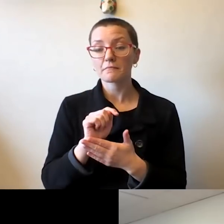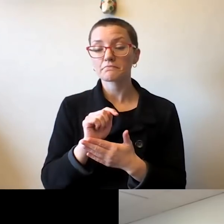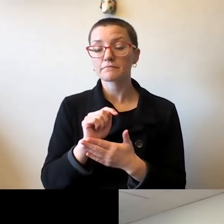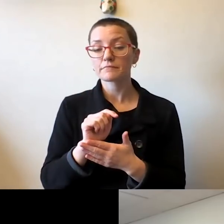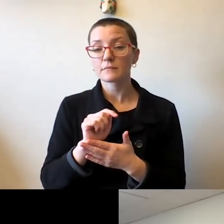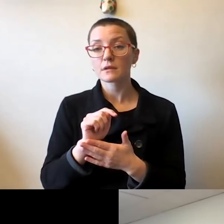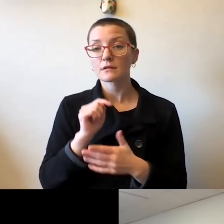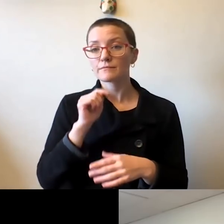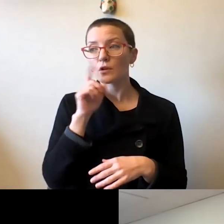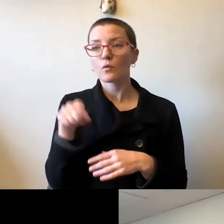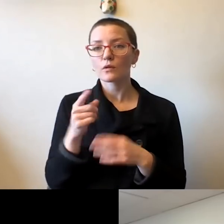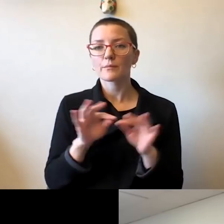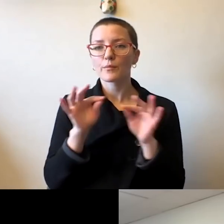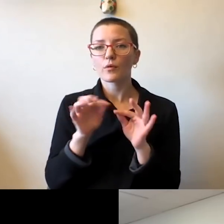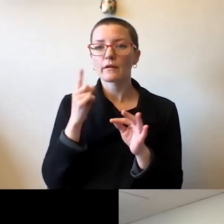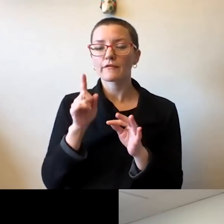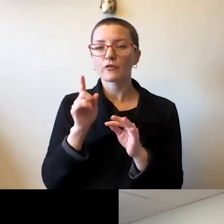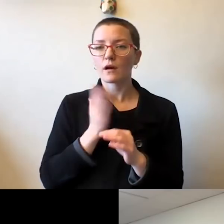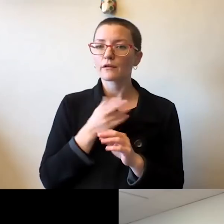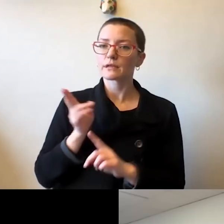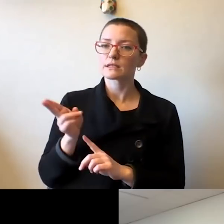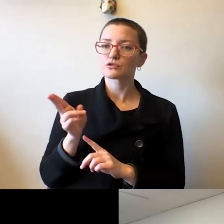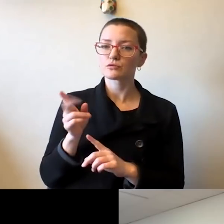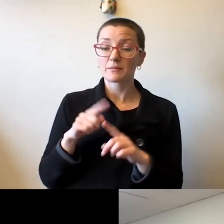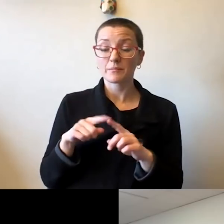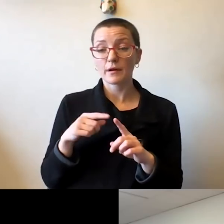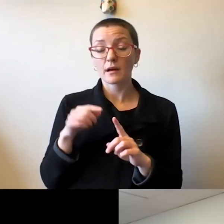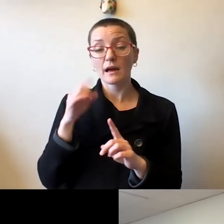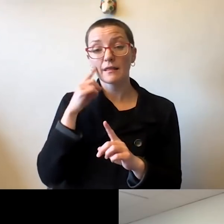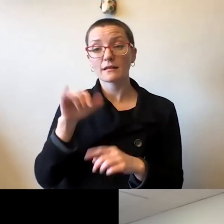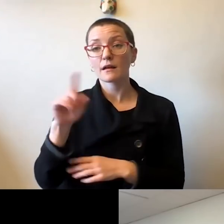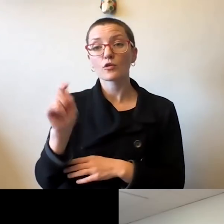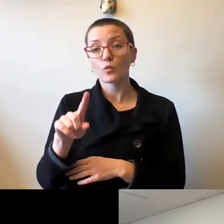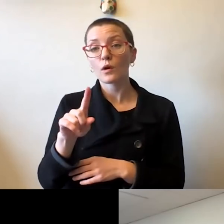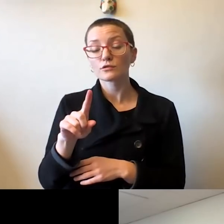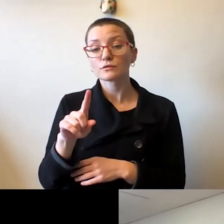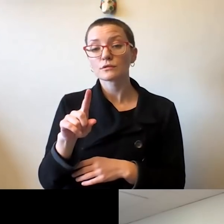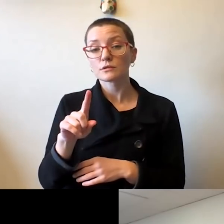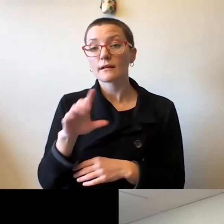But I can tell you, I think at this point in our history, this is a question and a framework that we have